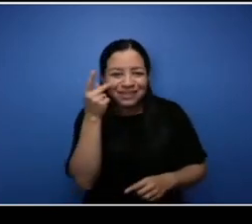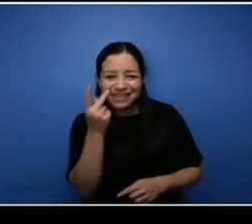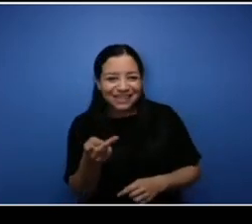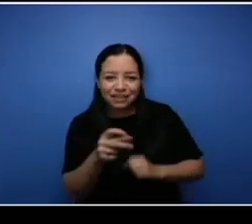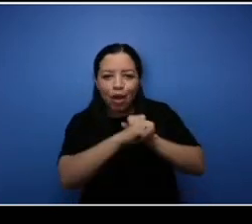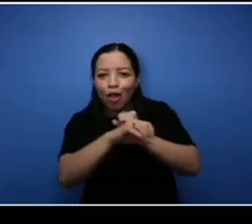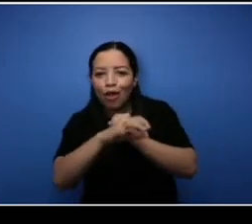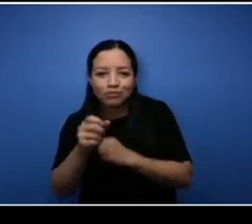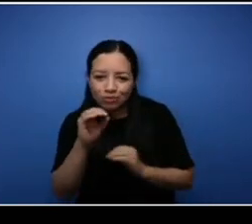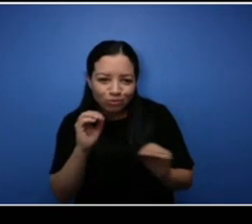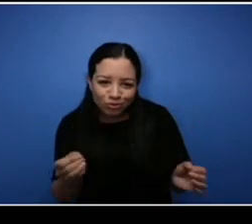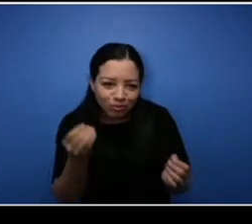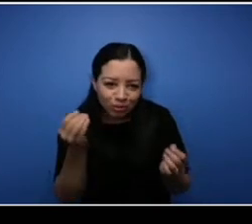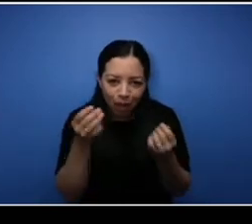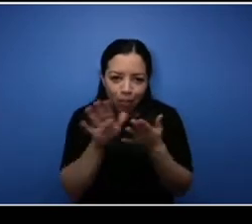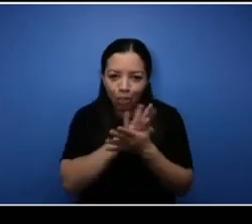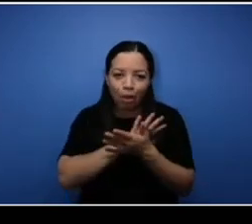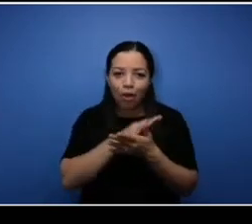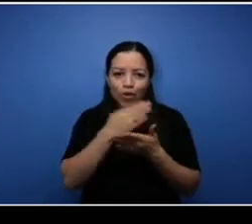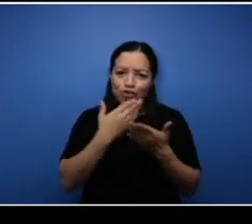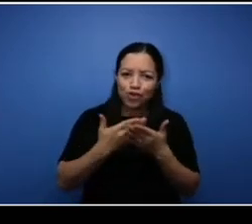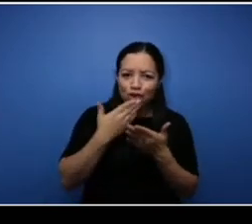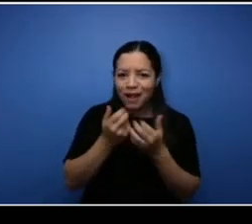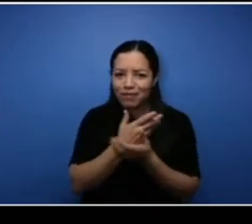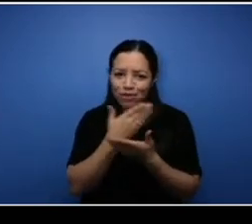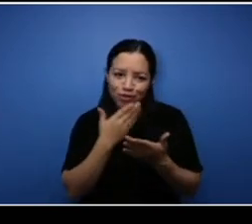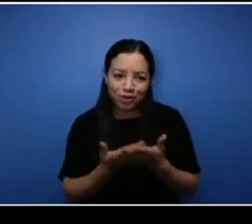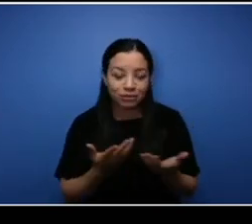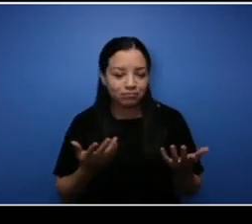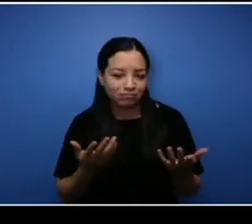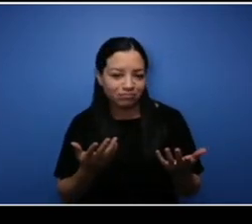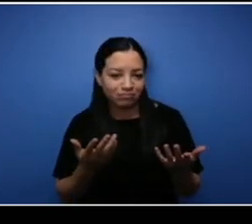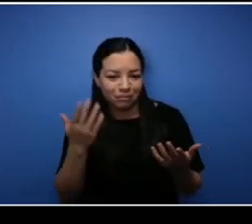everybody you know is going through their own journey and you know you just gotta stay